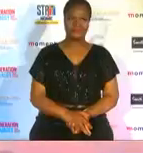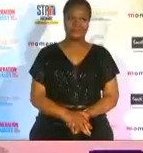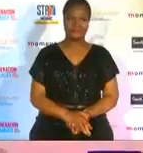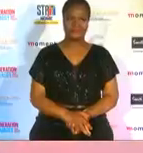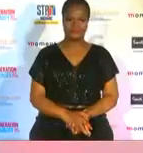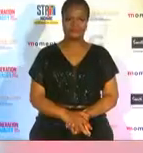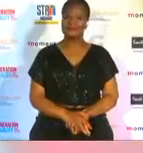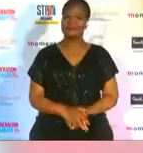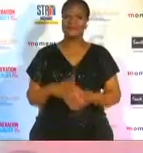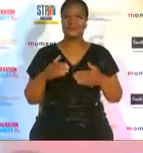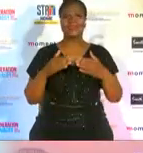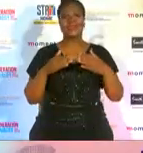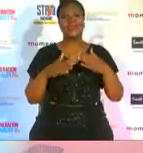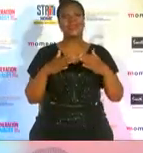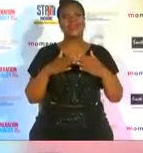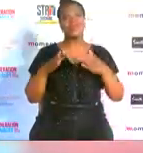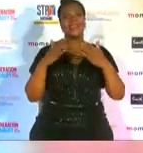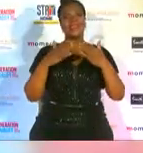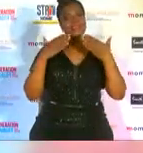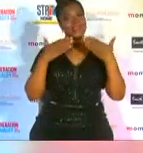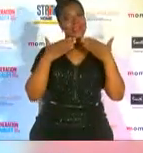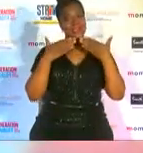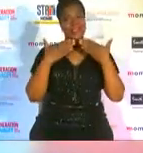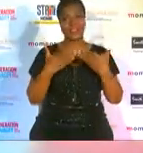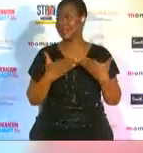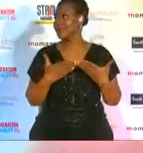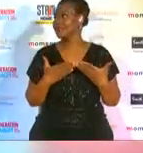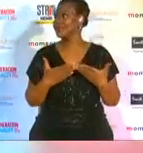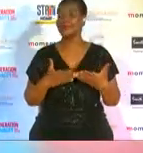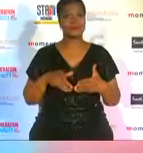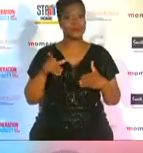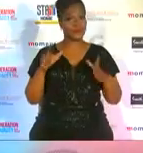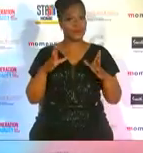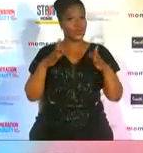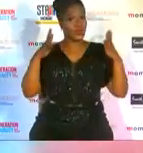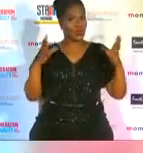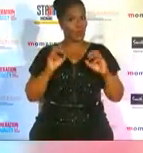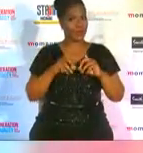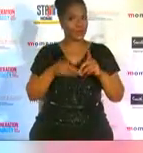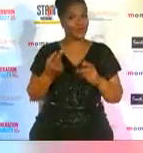thank you so much it's just it's unbelievable i think it's um it's a huge move for me obviously personally as an athlete but also i